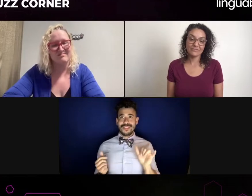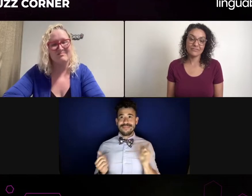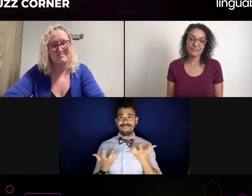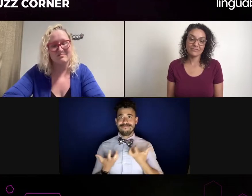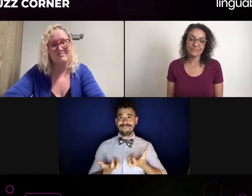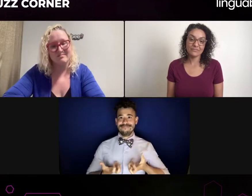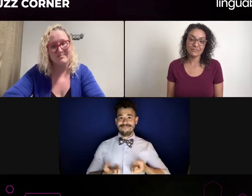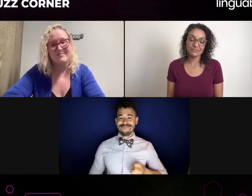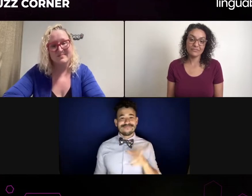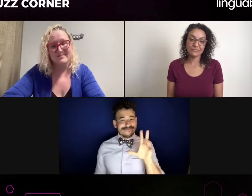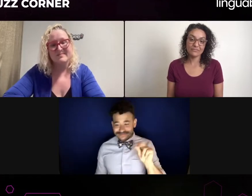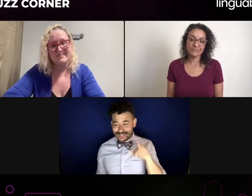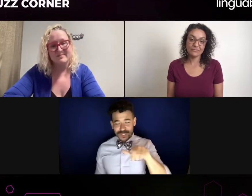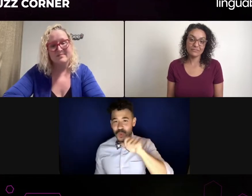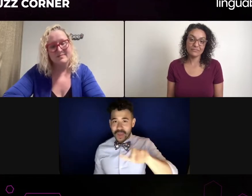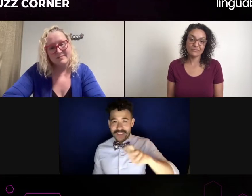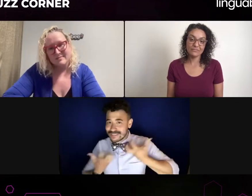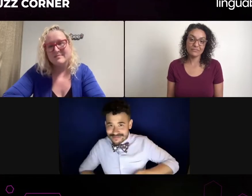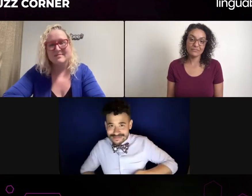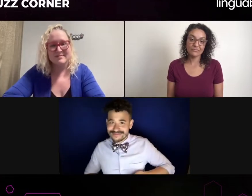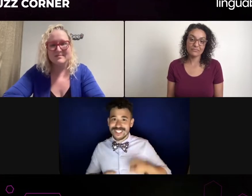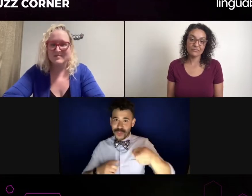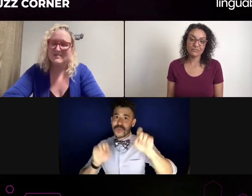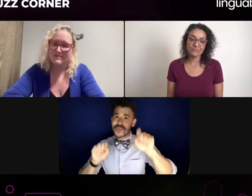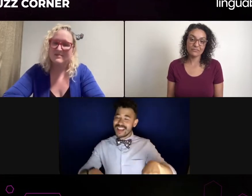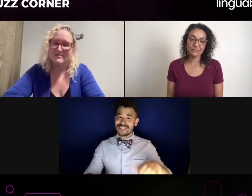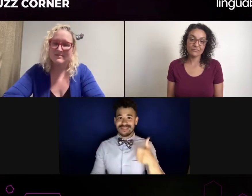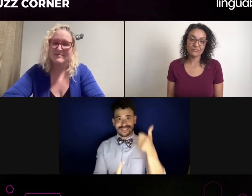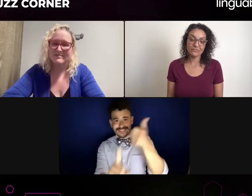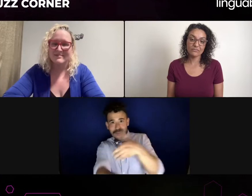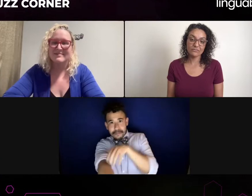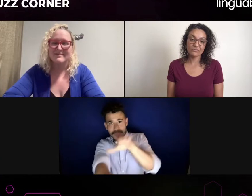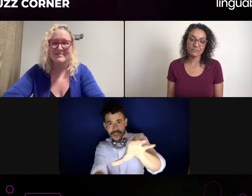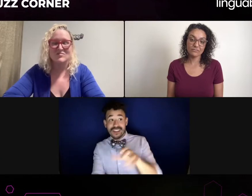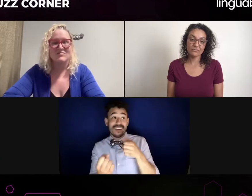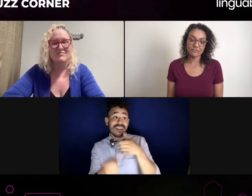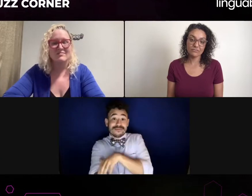But this gave us a real behind the scenes look with your personal anecdotes.